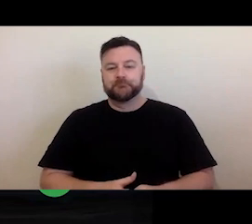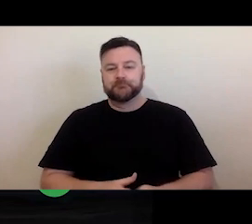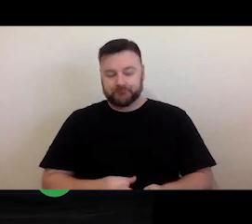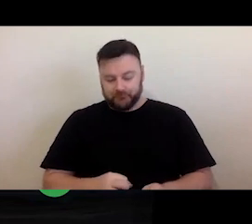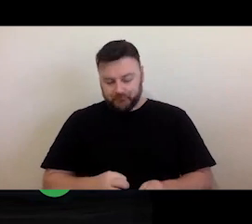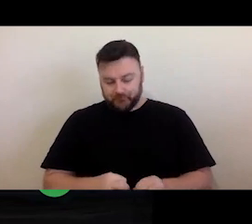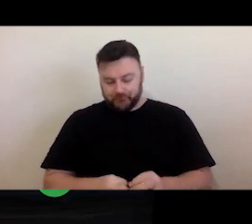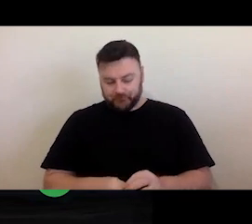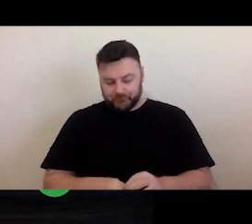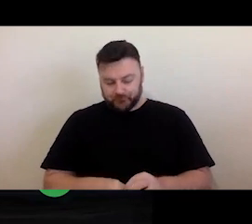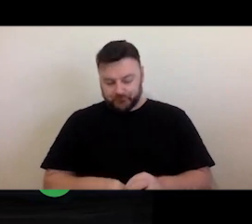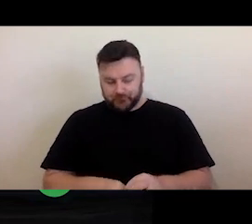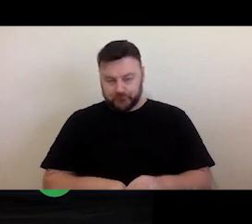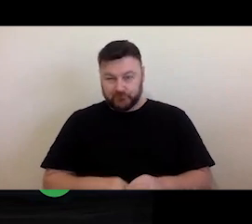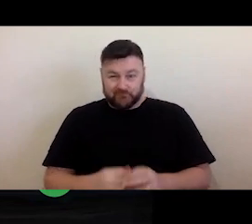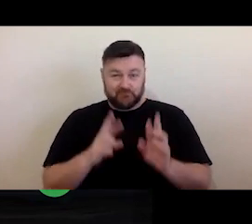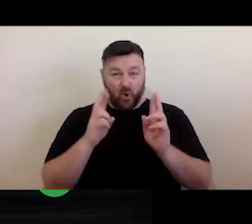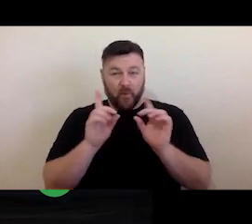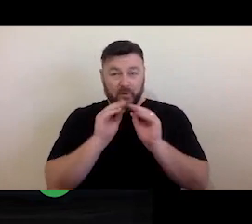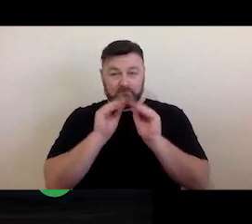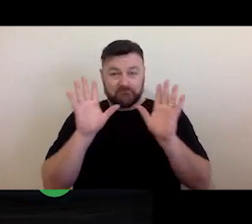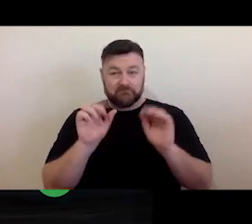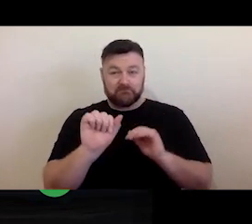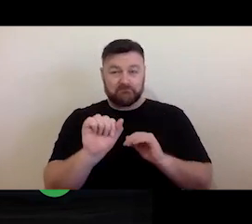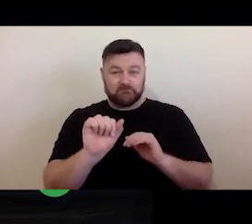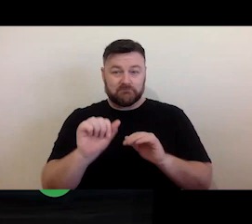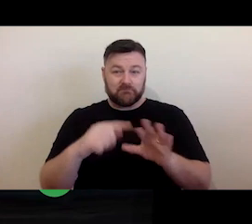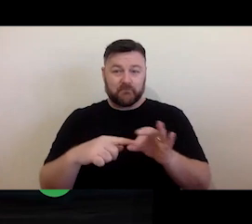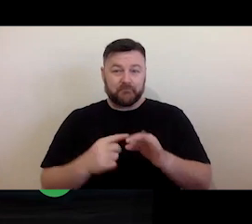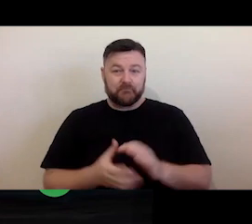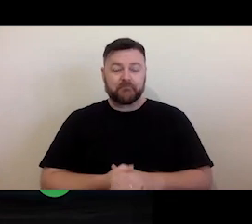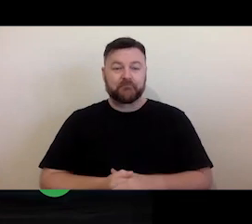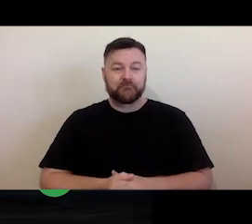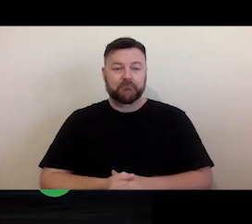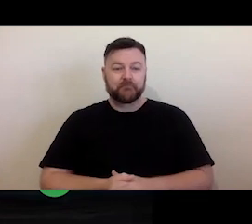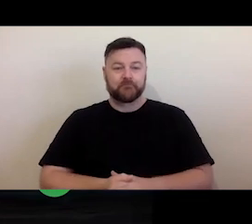I hope that kind of answers the question for you.